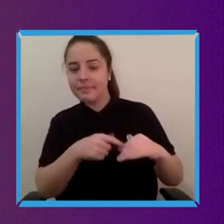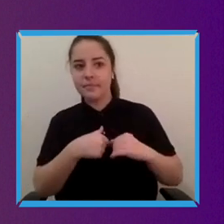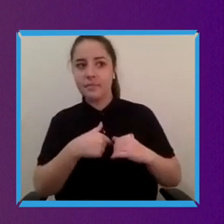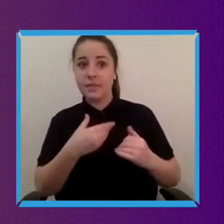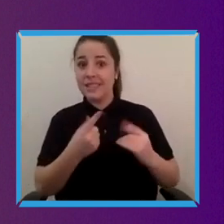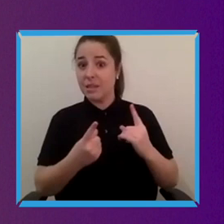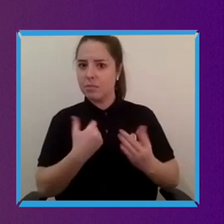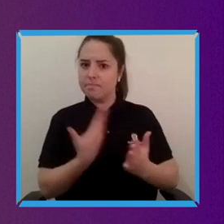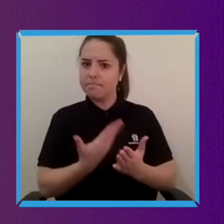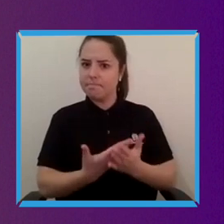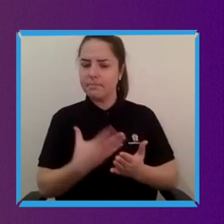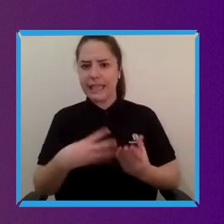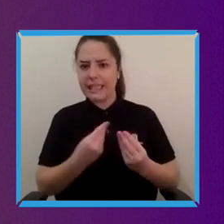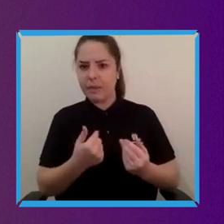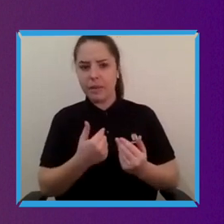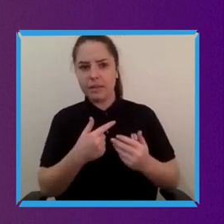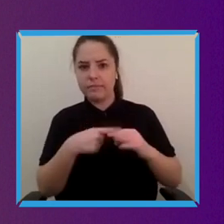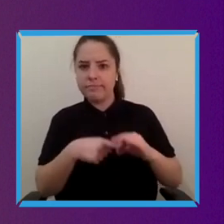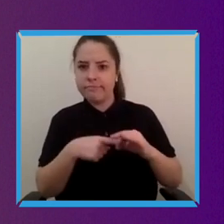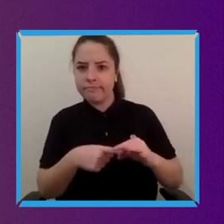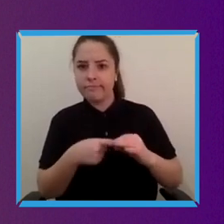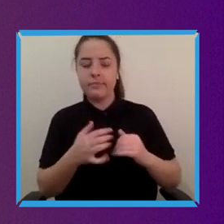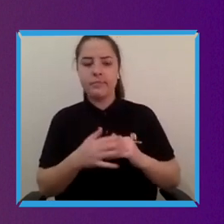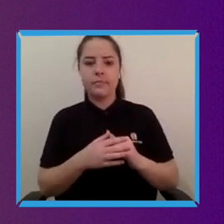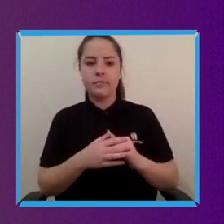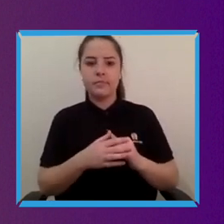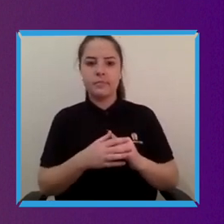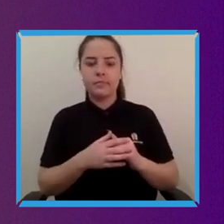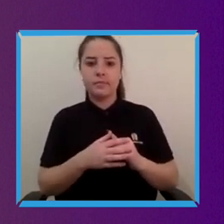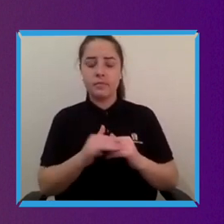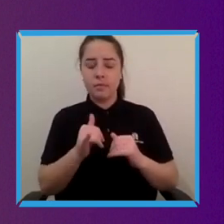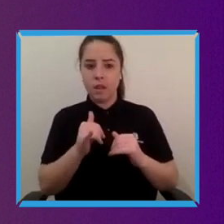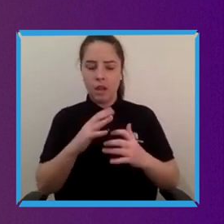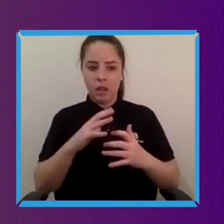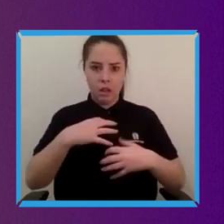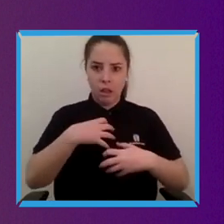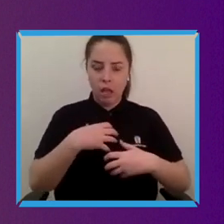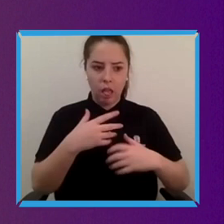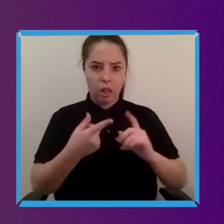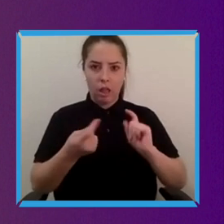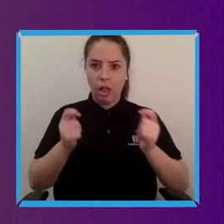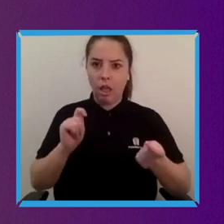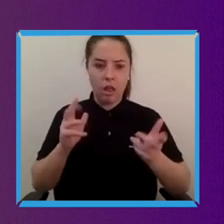um various adaptations, accommodations whatever language you want to use there